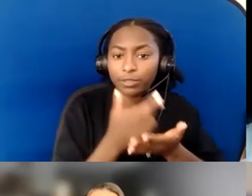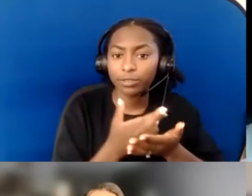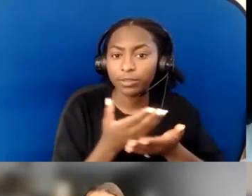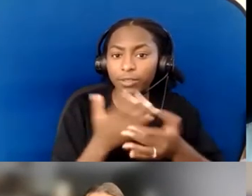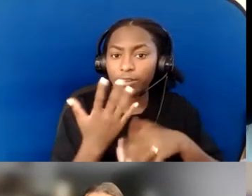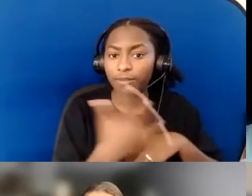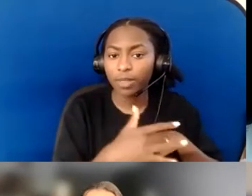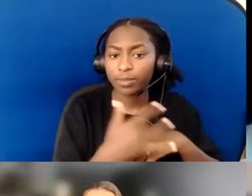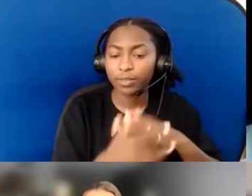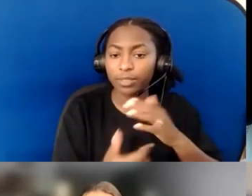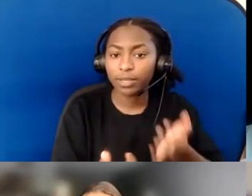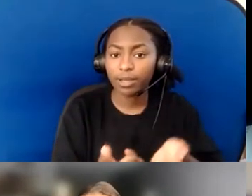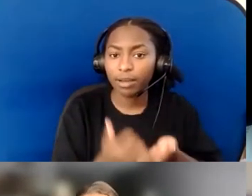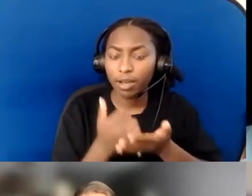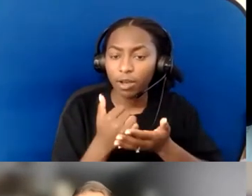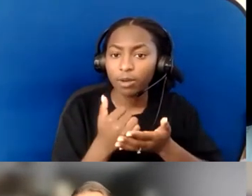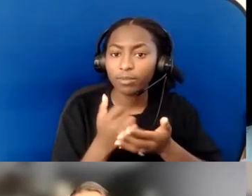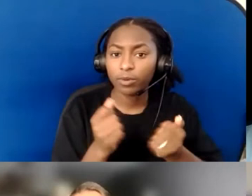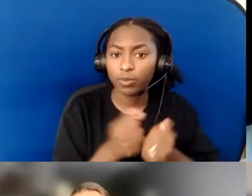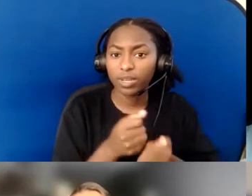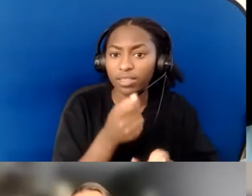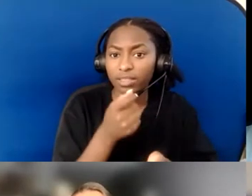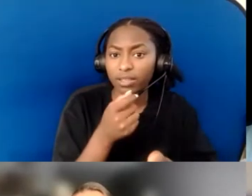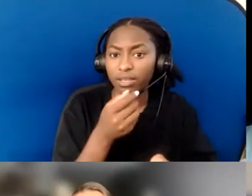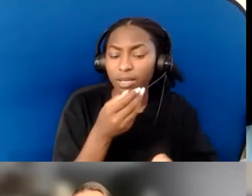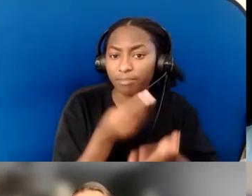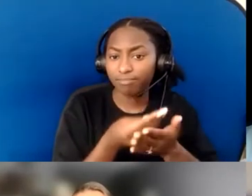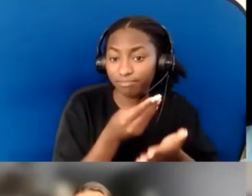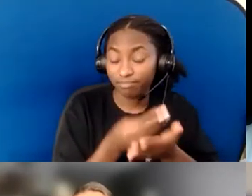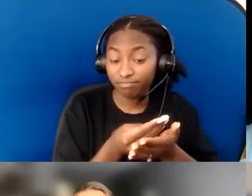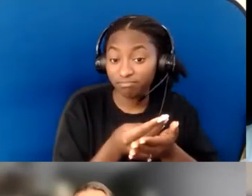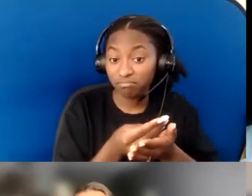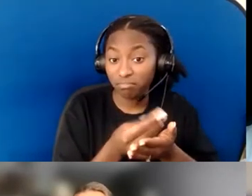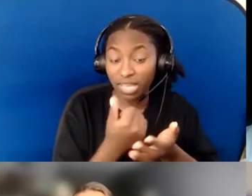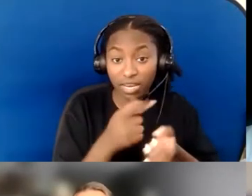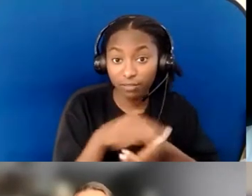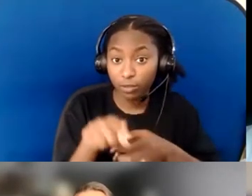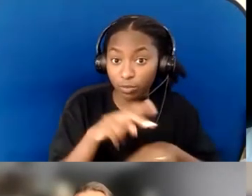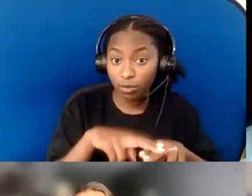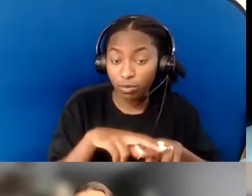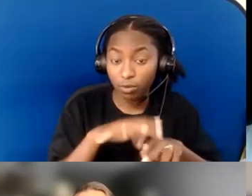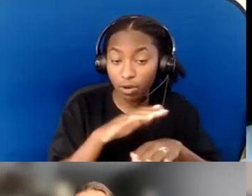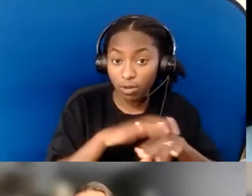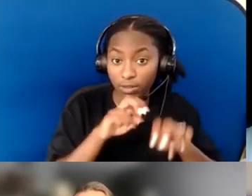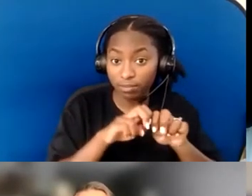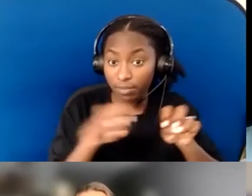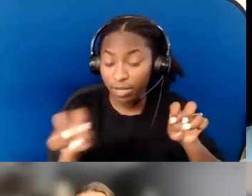I'm wondering if anyone on this panel might be able to share if you have found or experienced